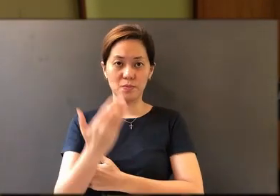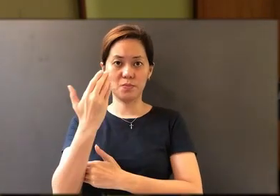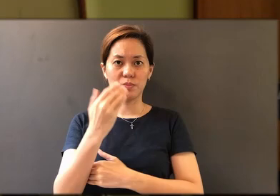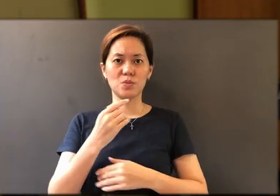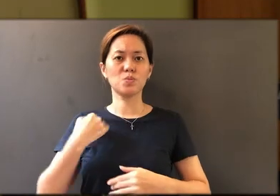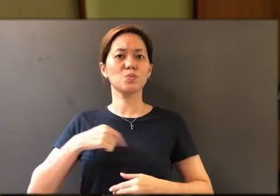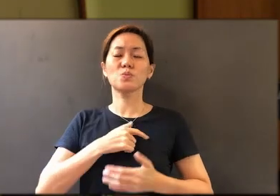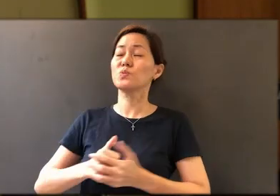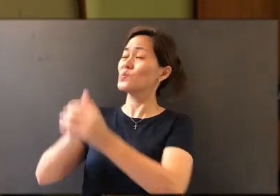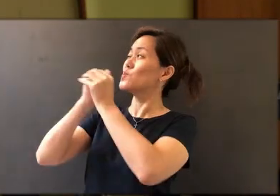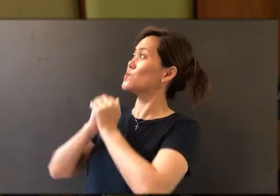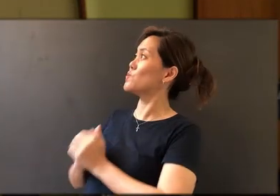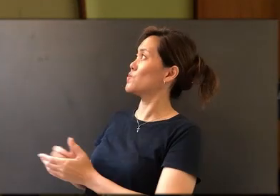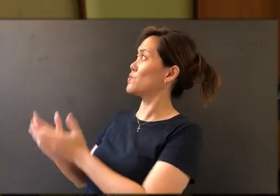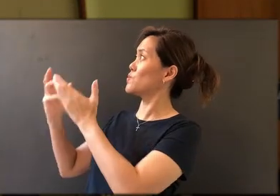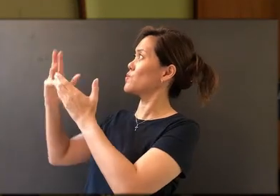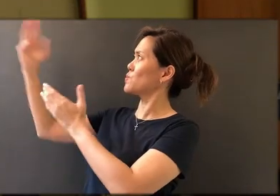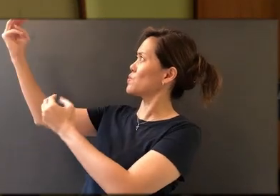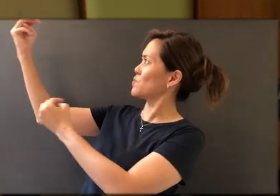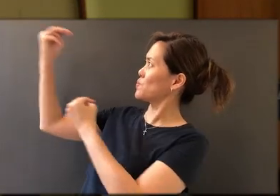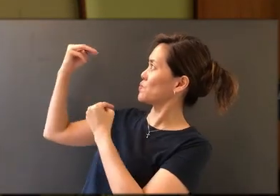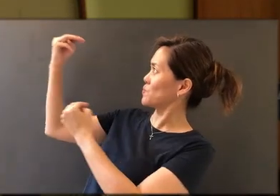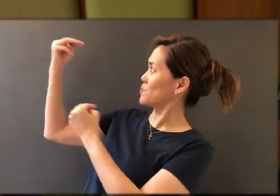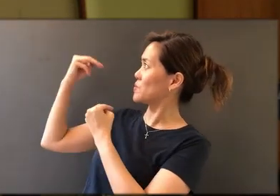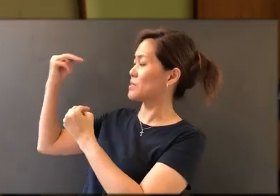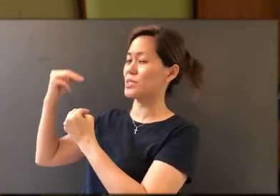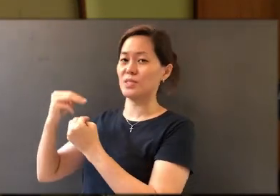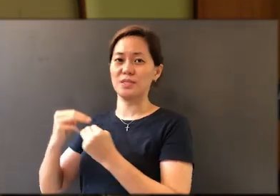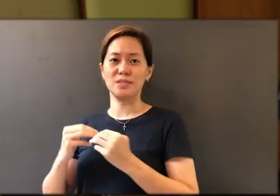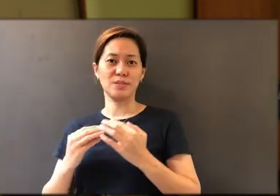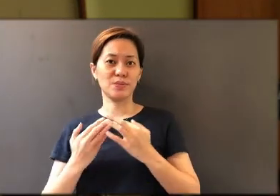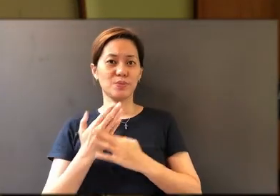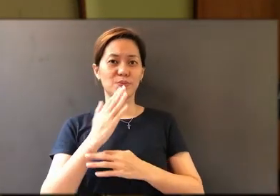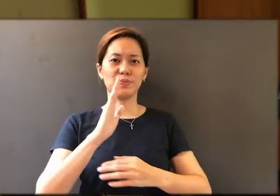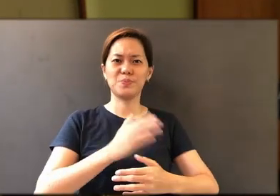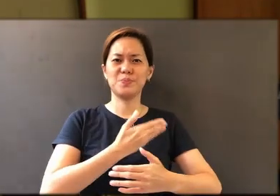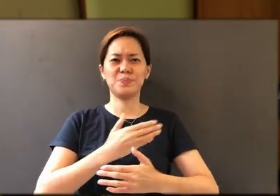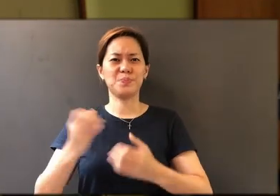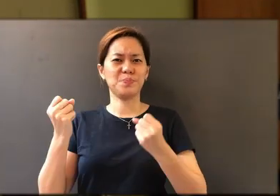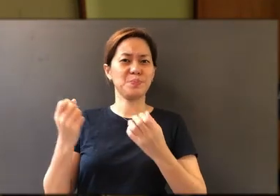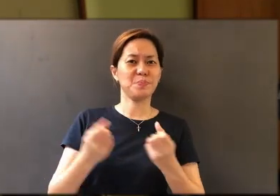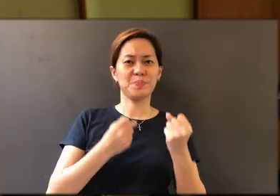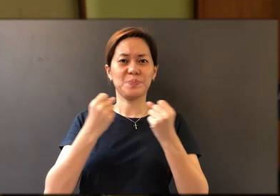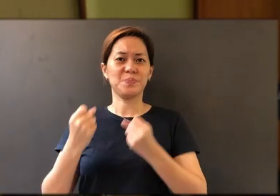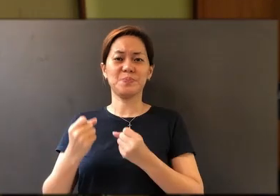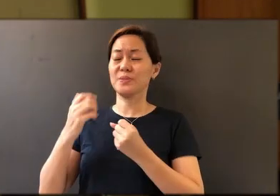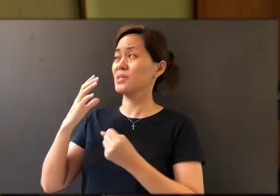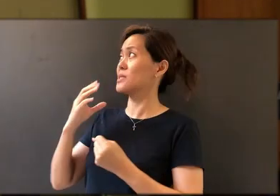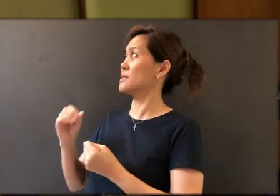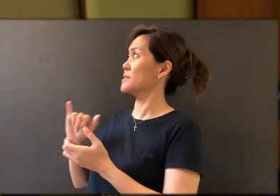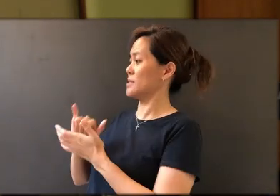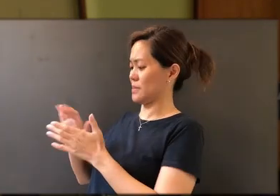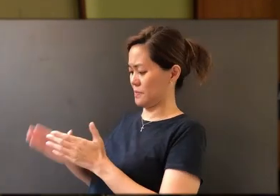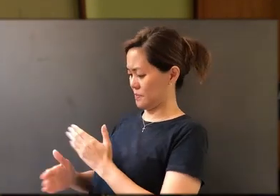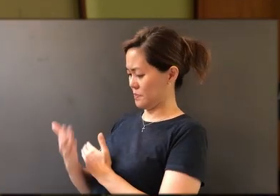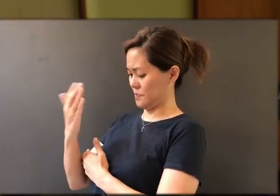as we worship You, Lord, may You minister to us through the songs. Lord we pray, this morning, that You open our hearts,